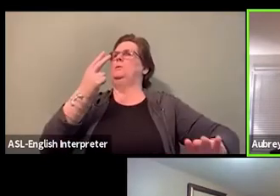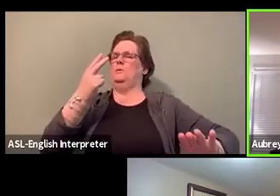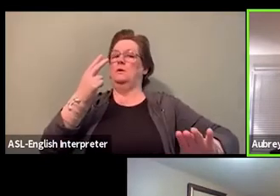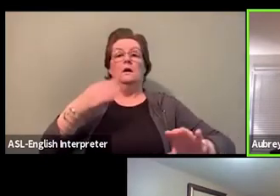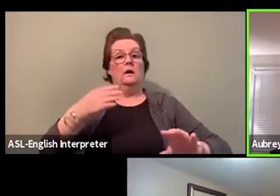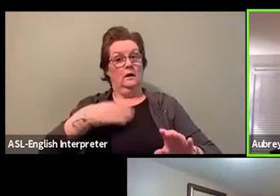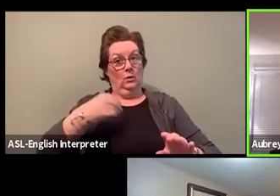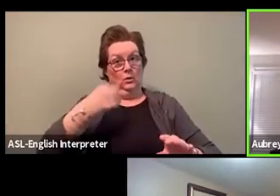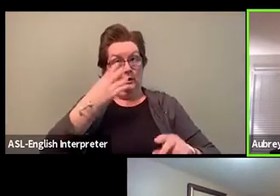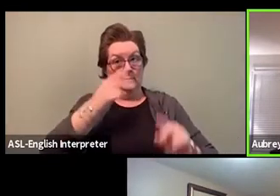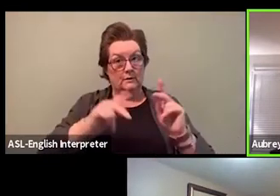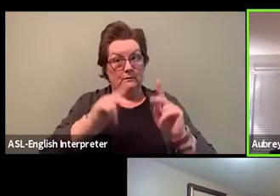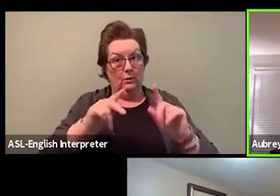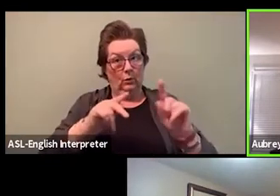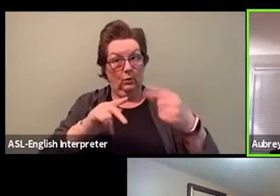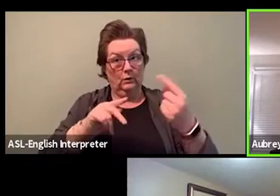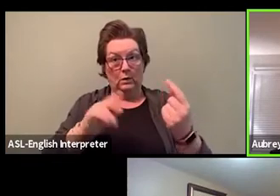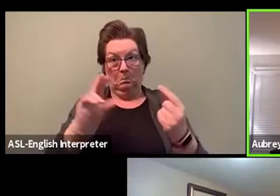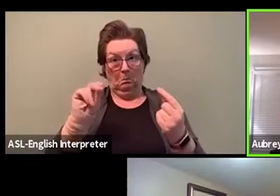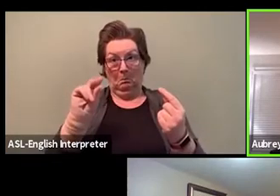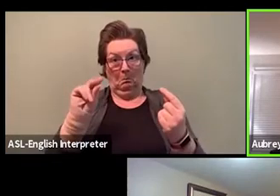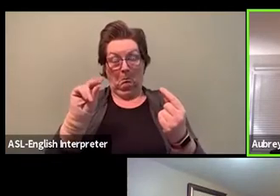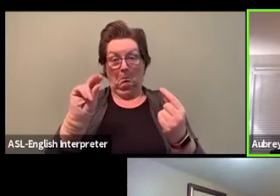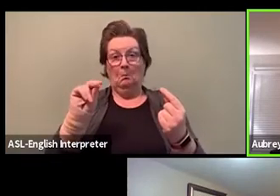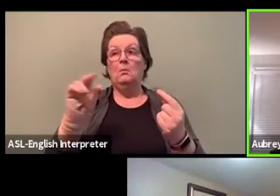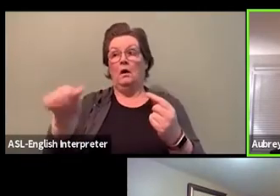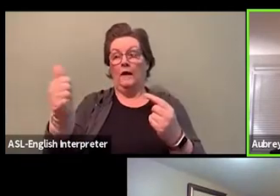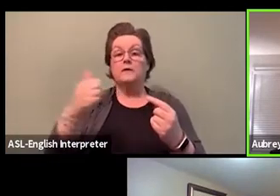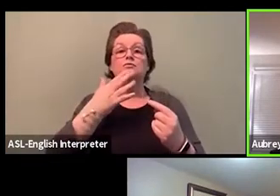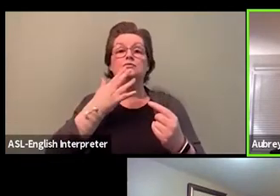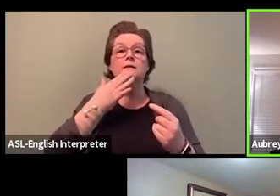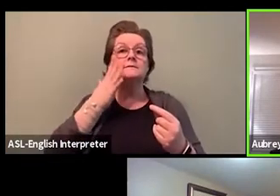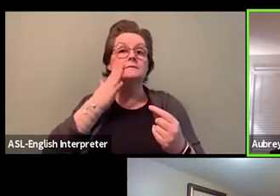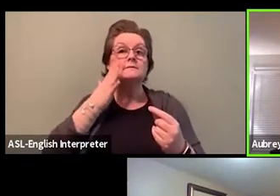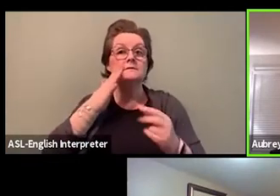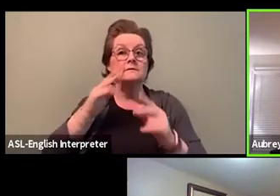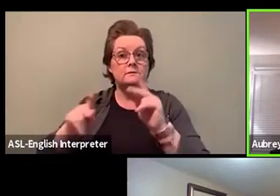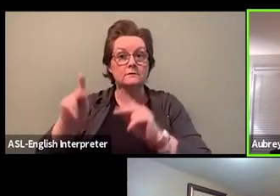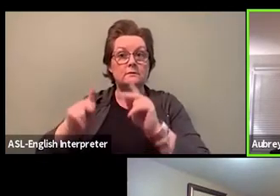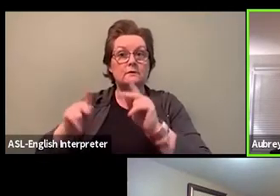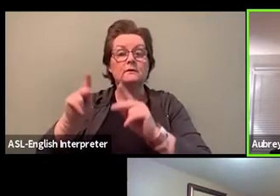but also from other racialized workers that feel as we focus on anti-black racism,